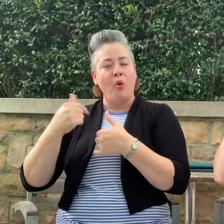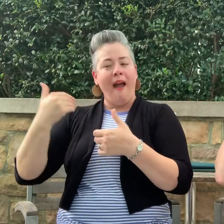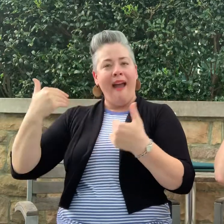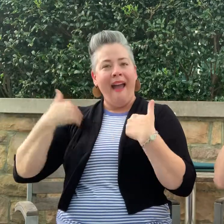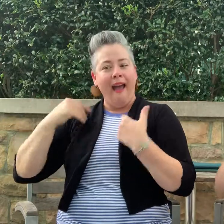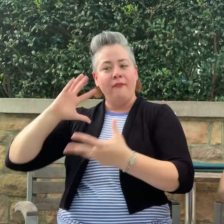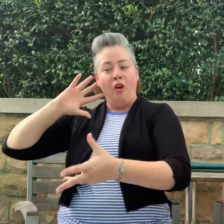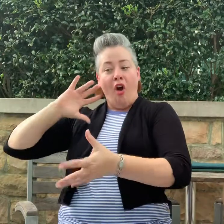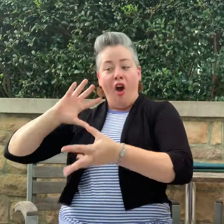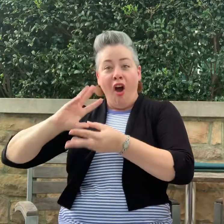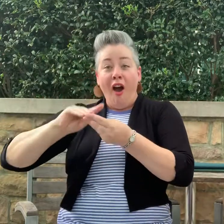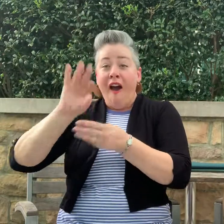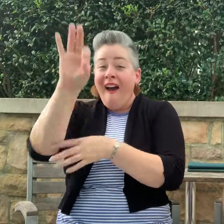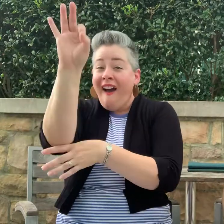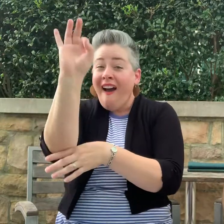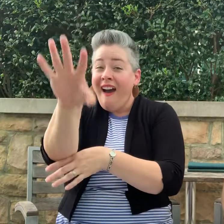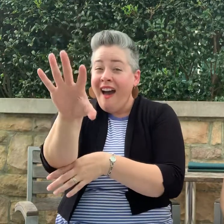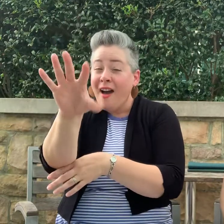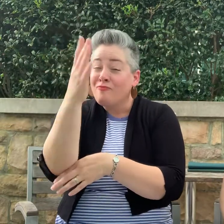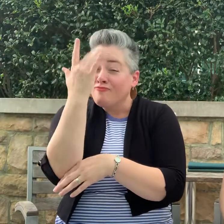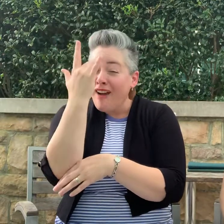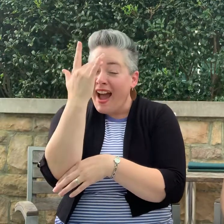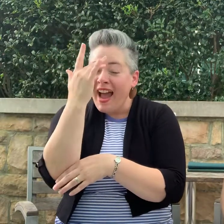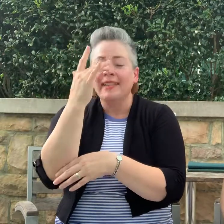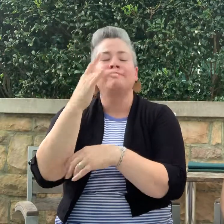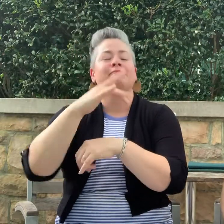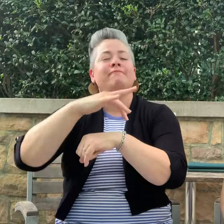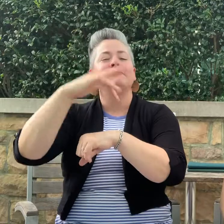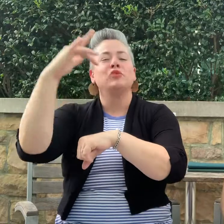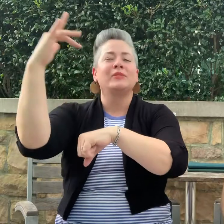for you to help you travel the world!